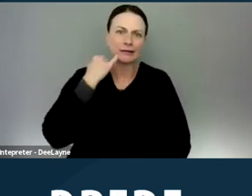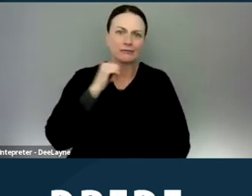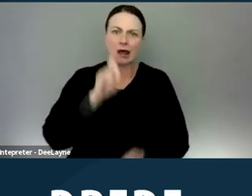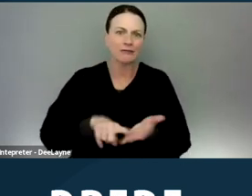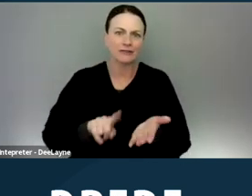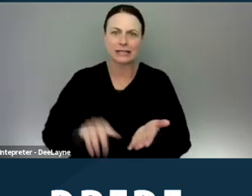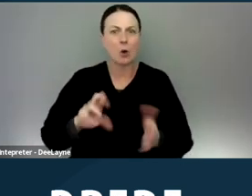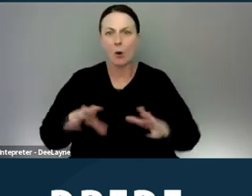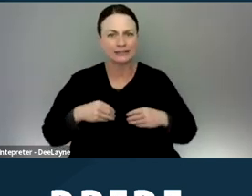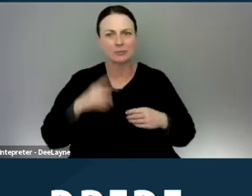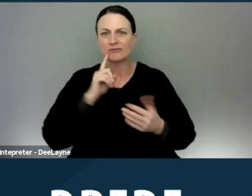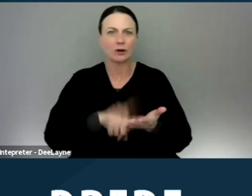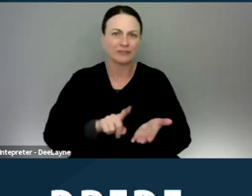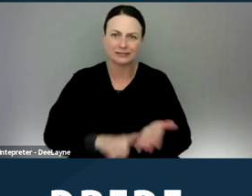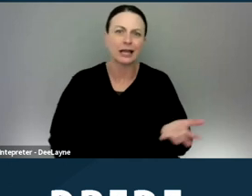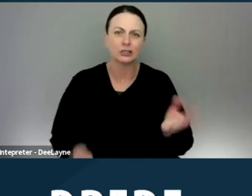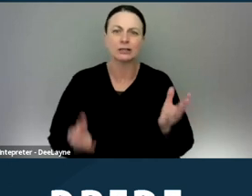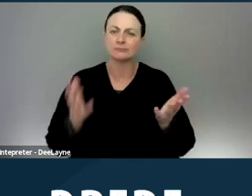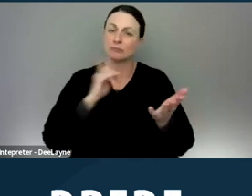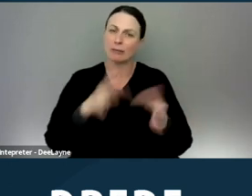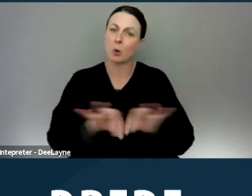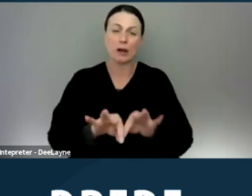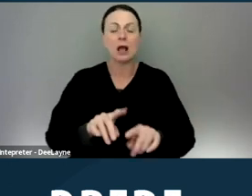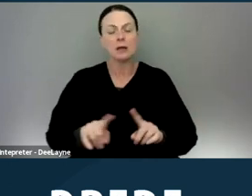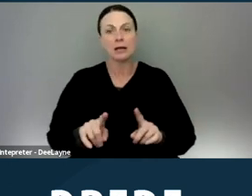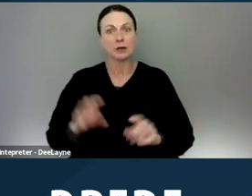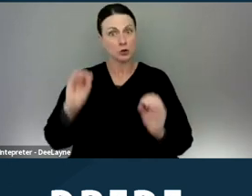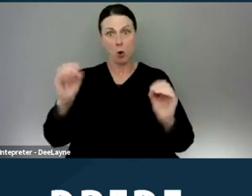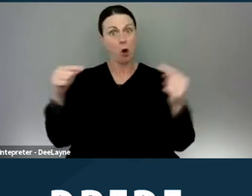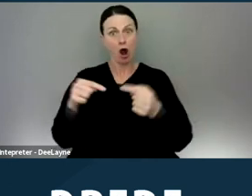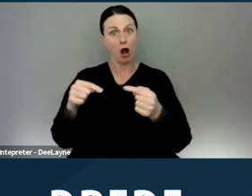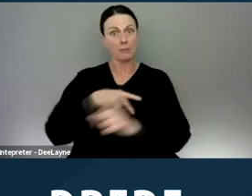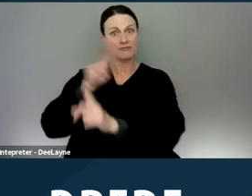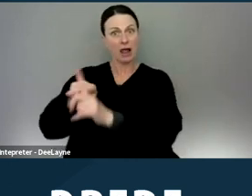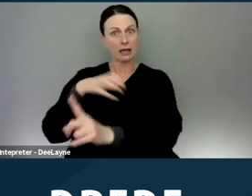or accepted for investigation. There's really no harm in filing a complaint with CRD